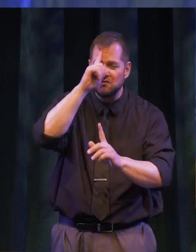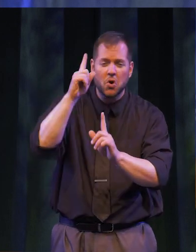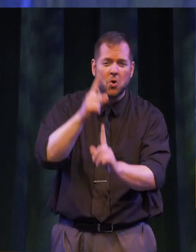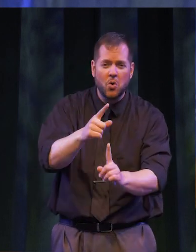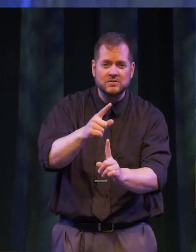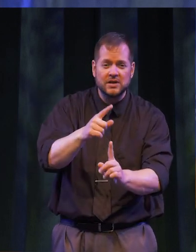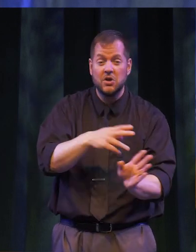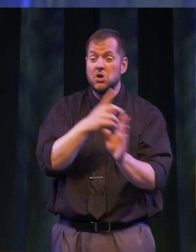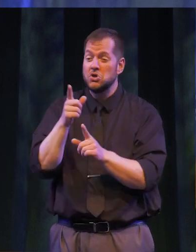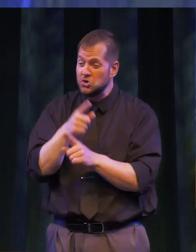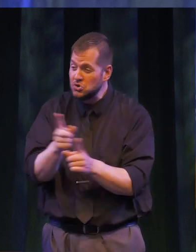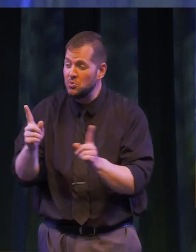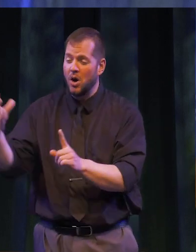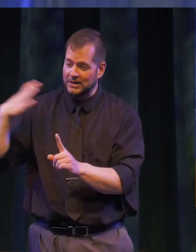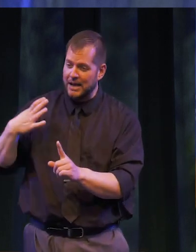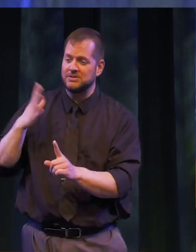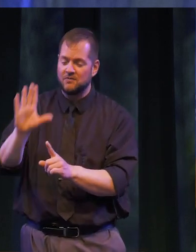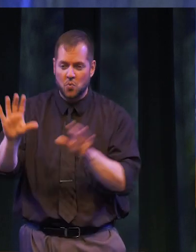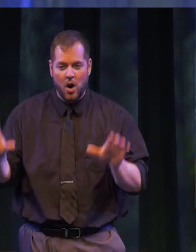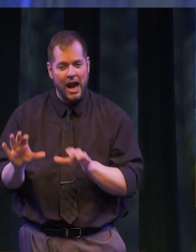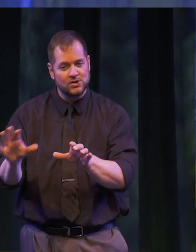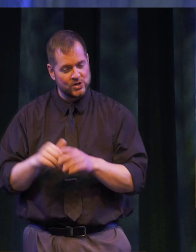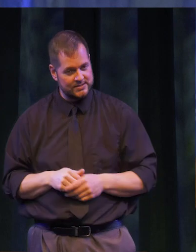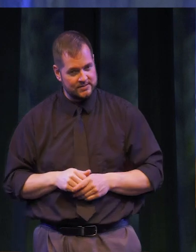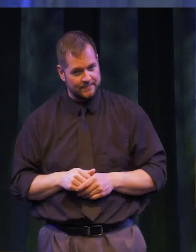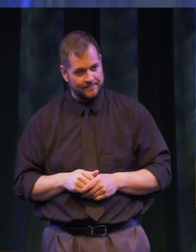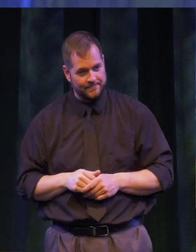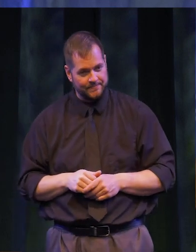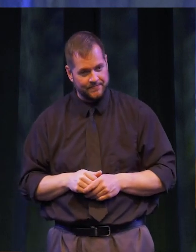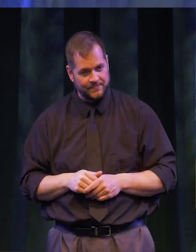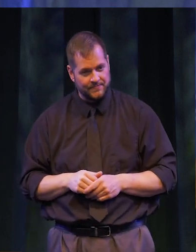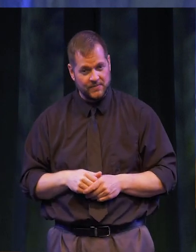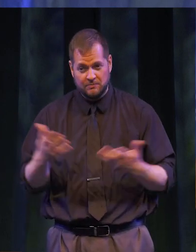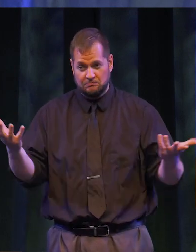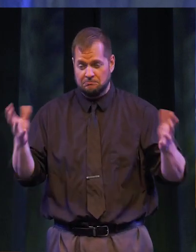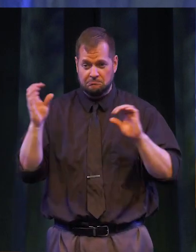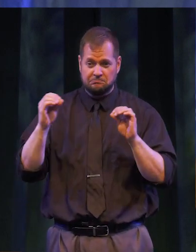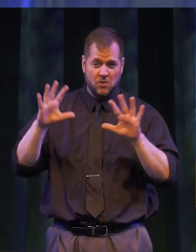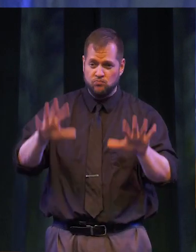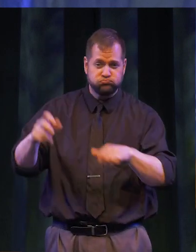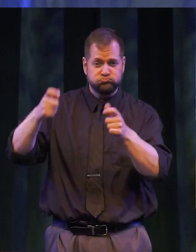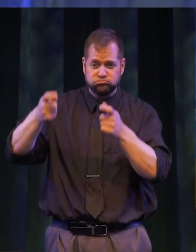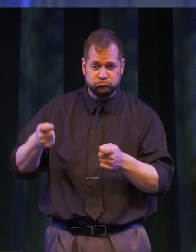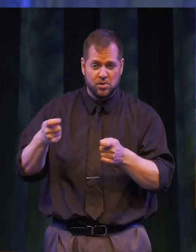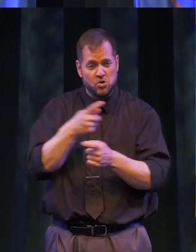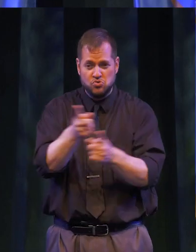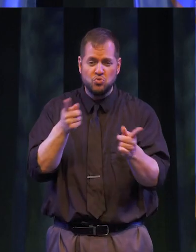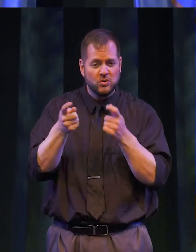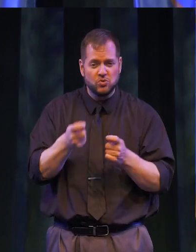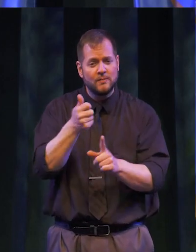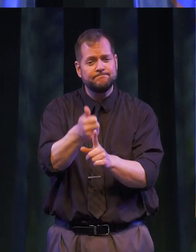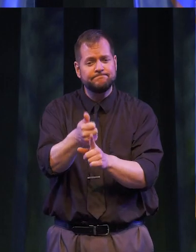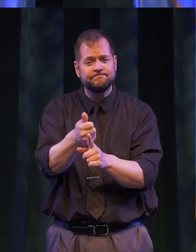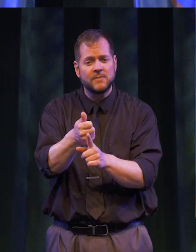goals and actions. You have fire in your belly Just look at yourself today! I hope you are